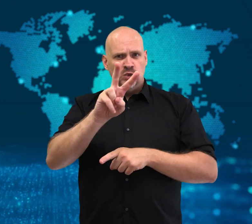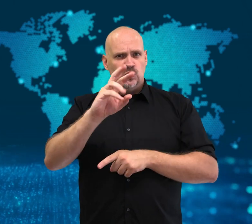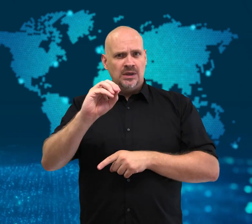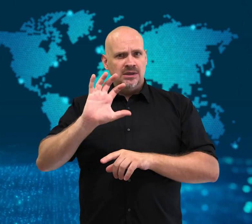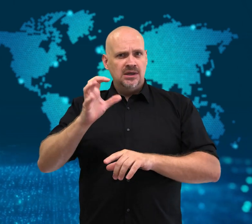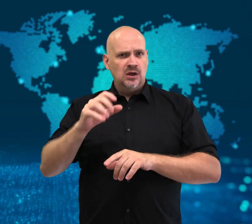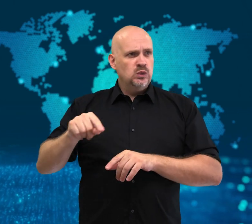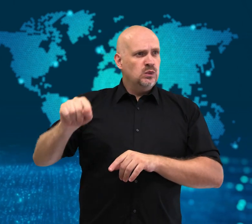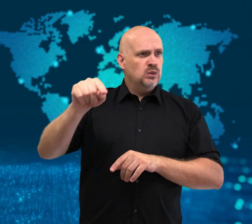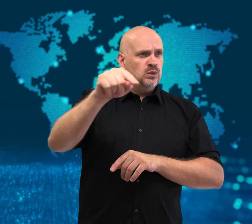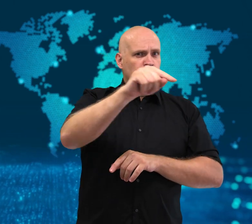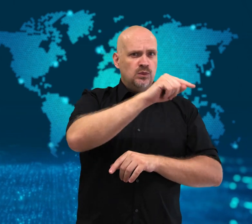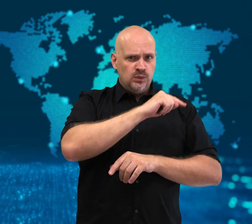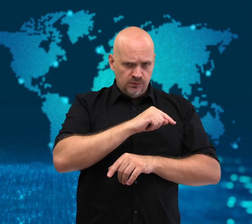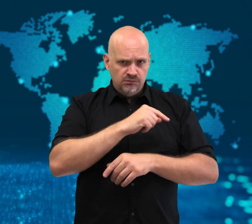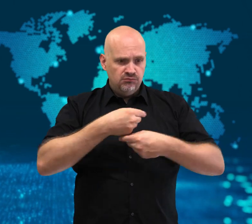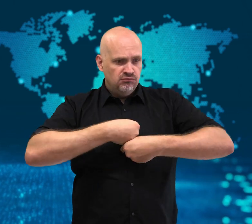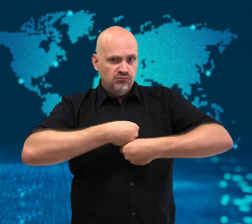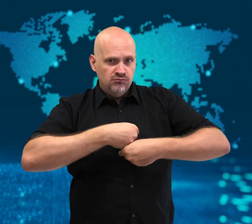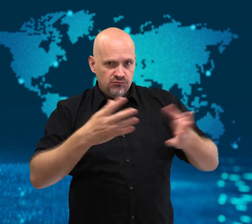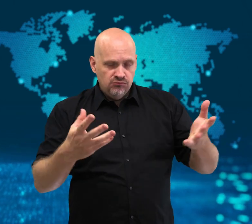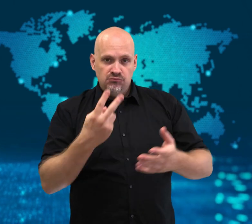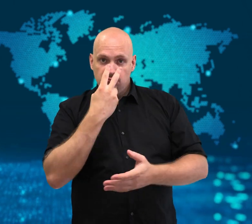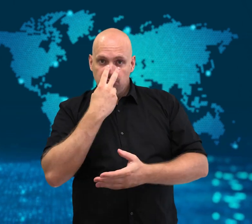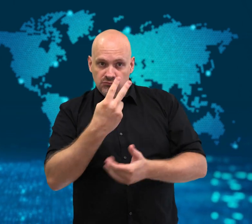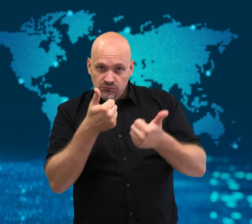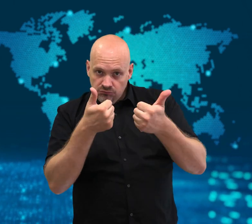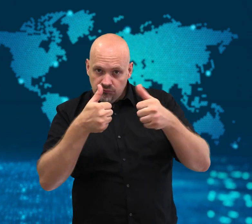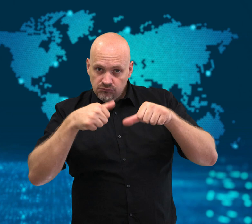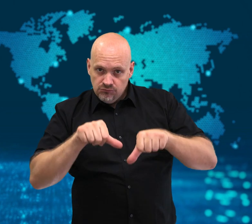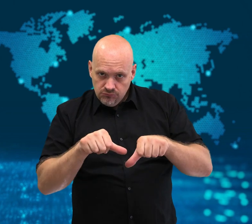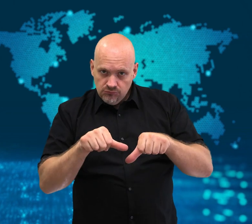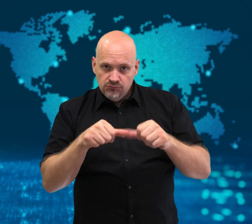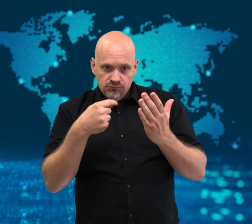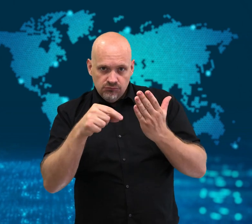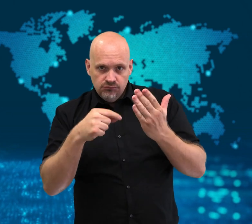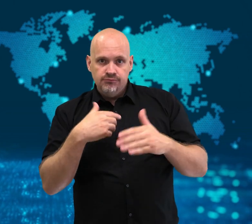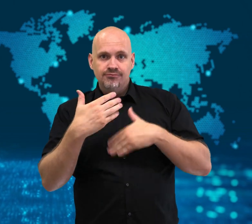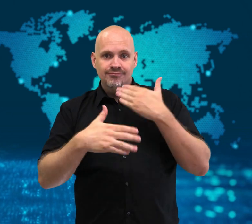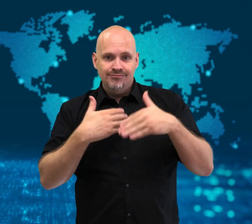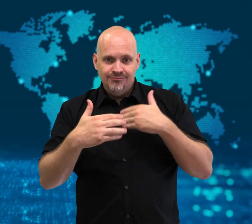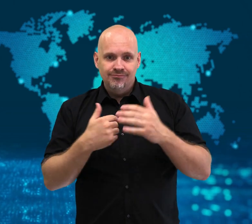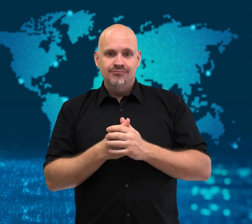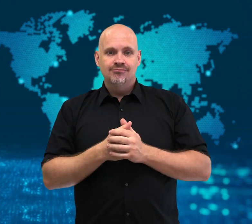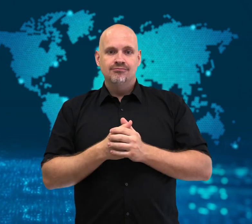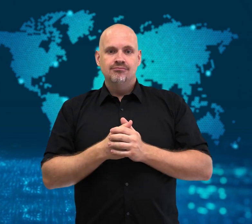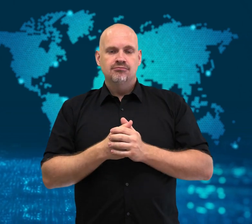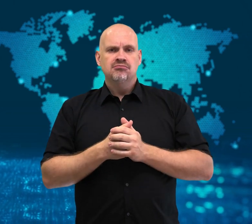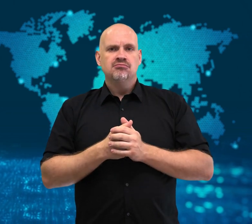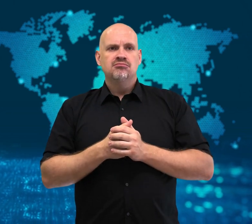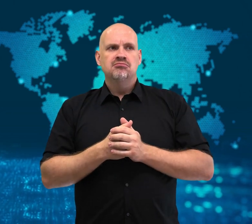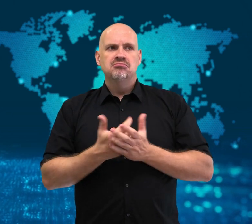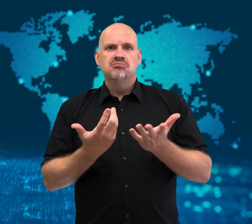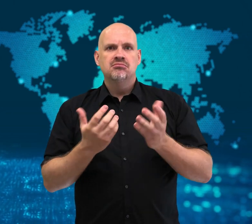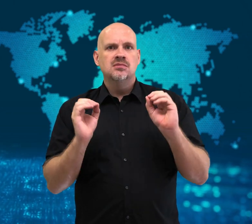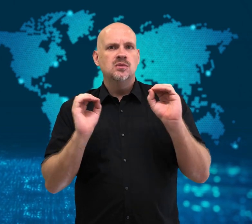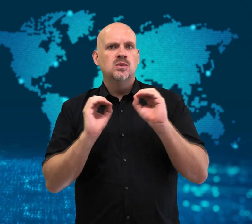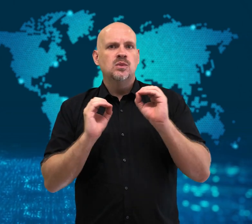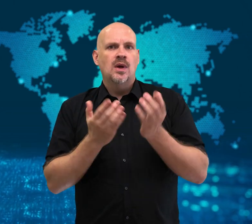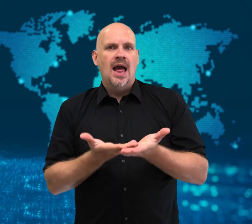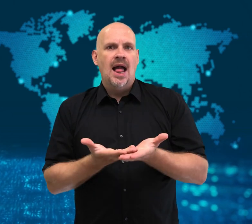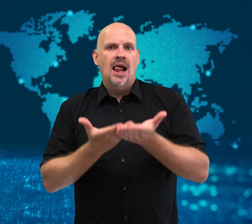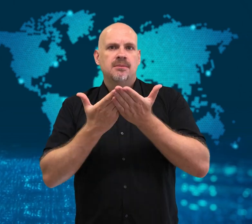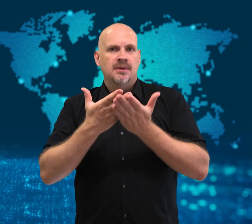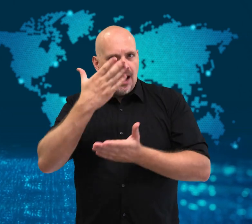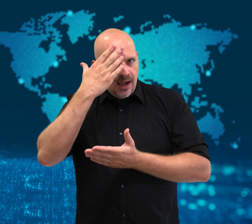3,000 people in 20 countries when the drug didn’t seem to slow